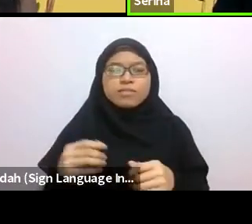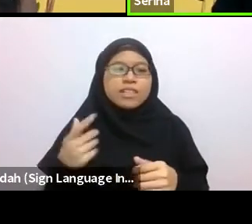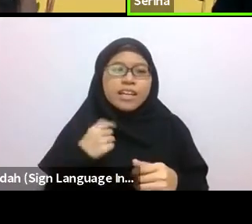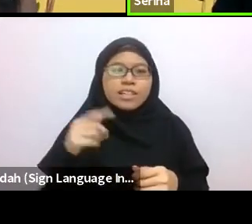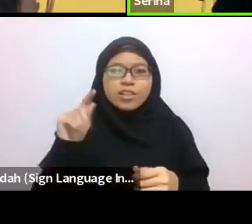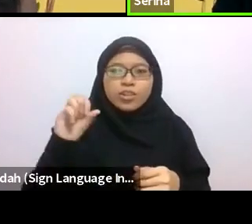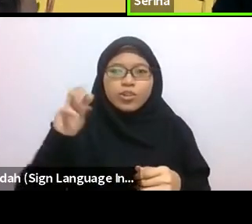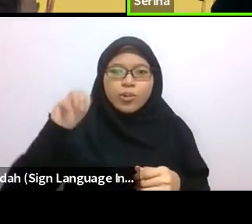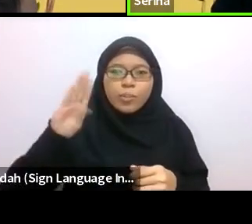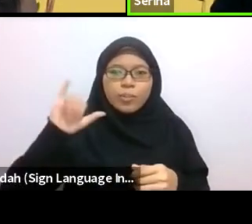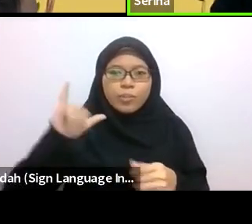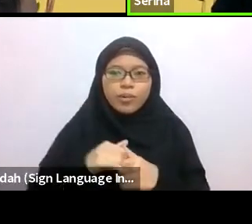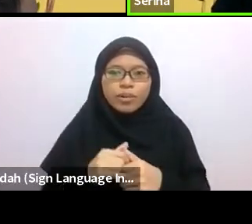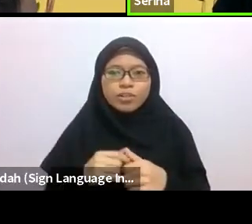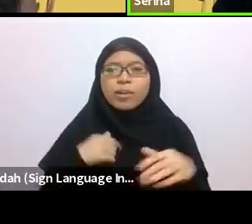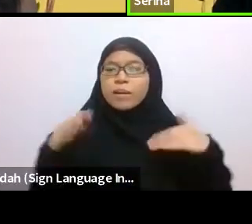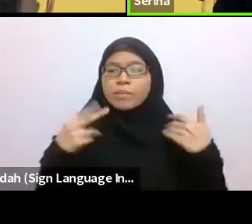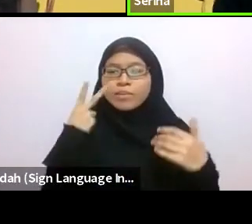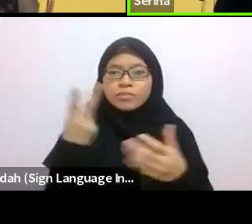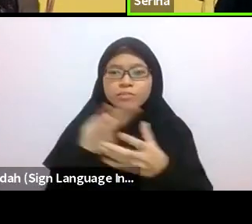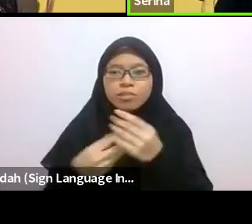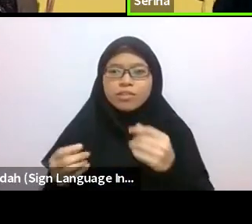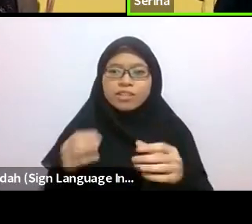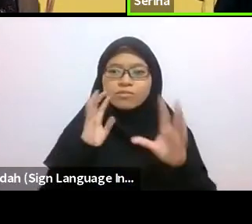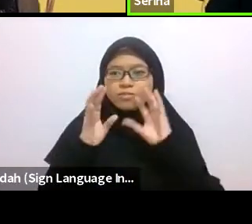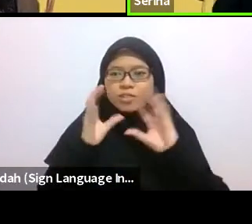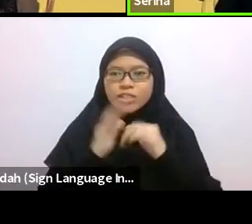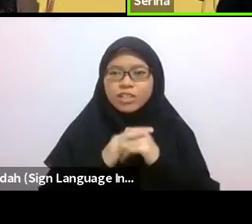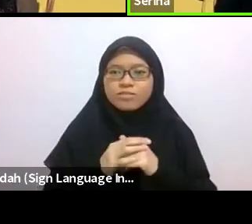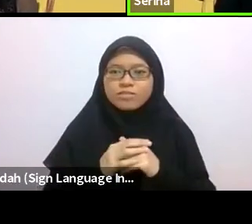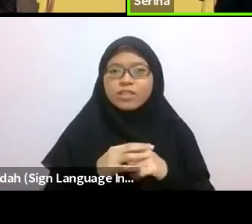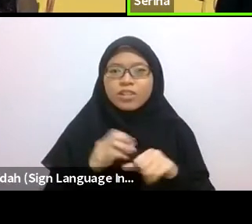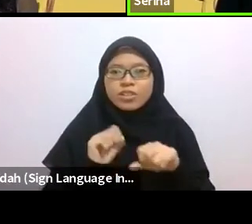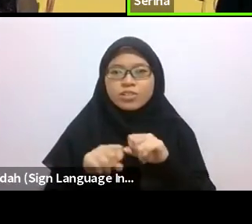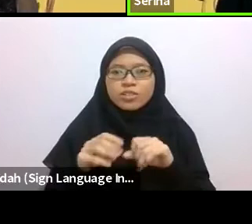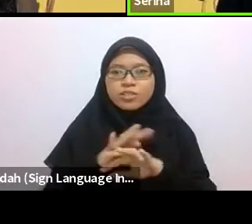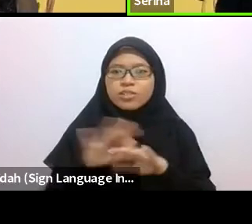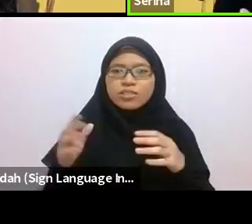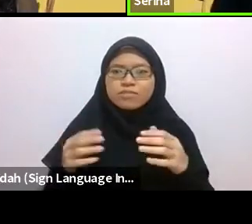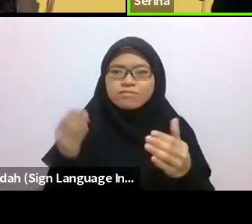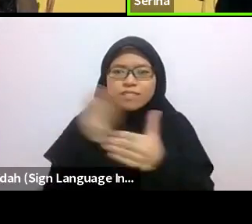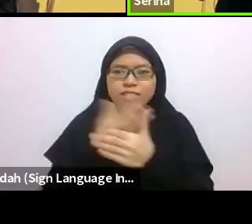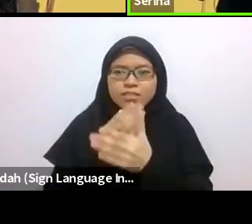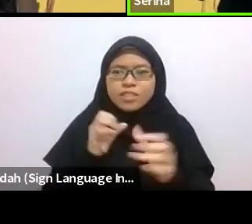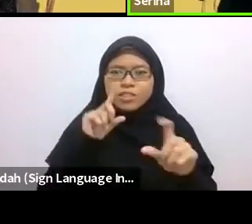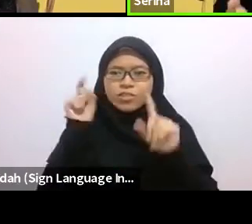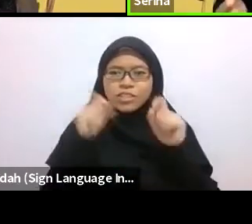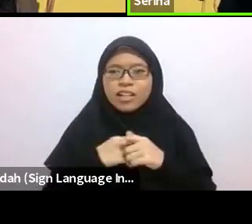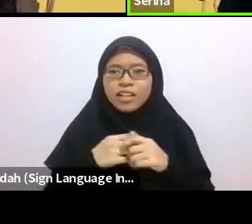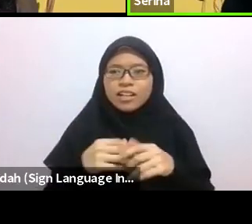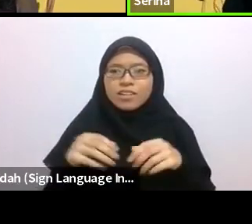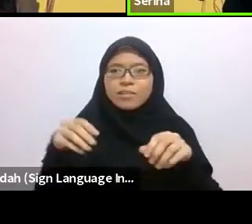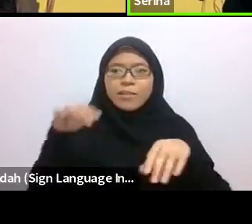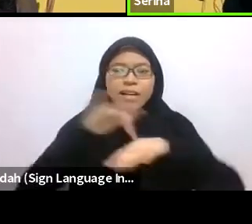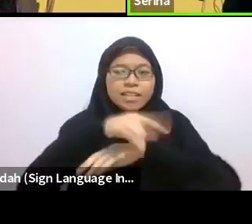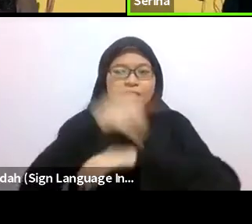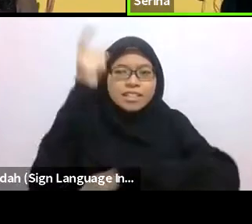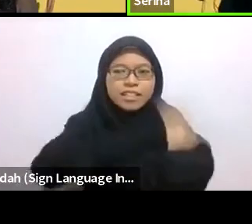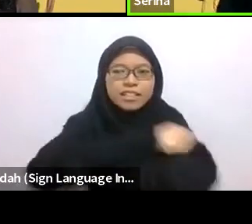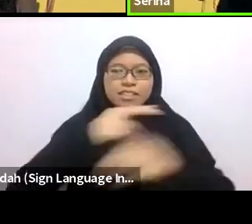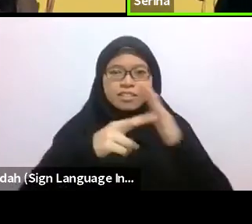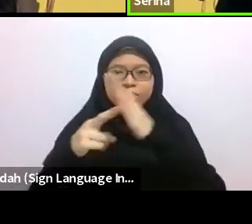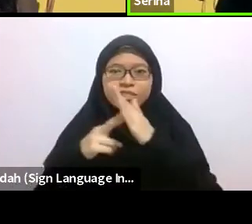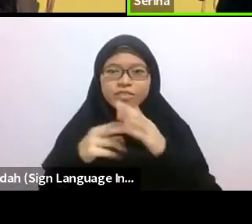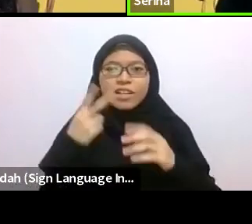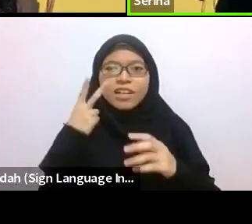And that’s my excerpt. So, it’s kind of odd, but when you buy the book, you get the rest of the picture if you read the beginning.